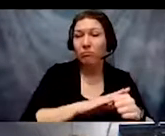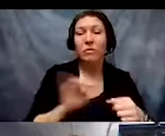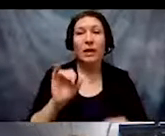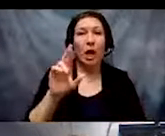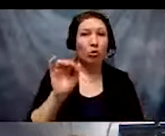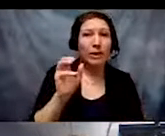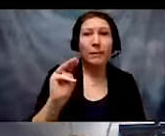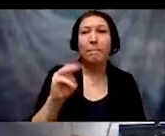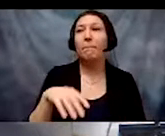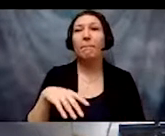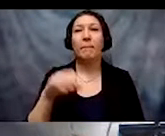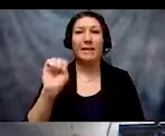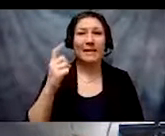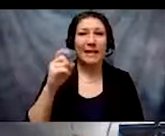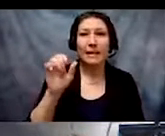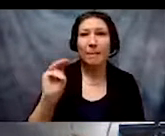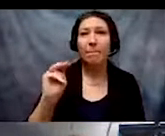homophobia and sexism.